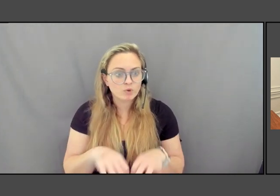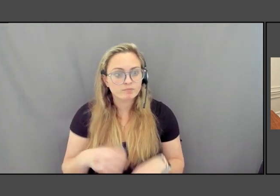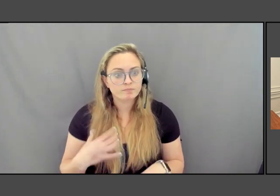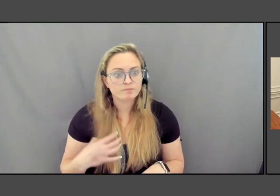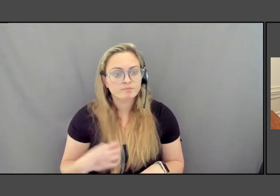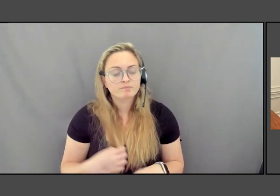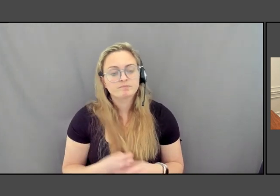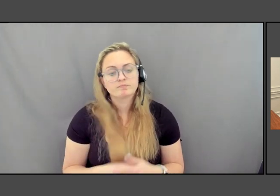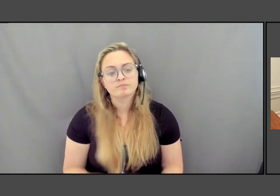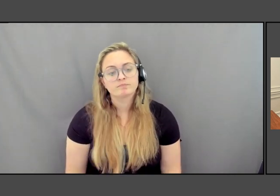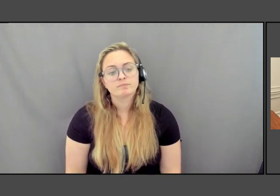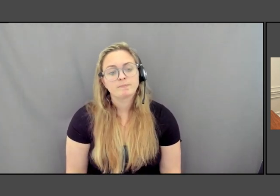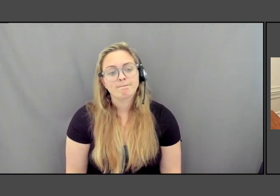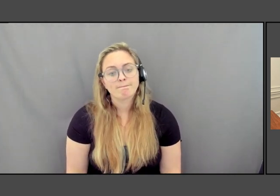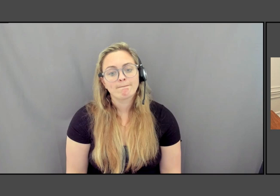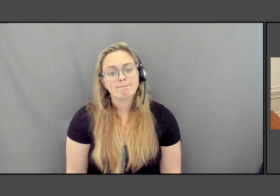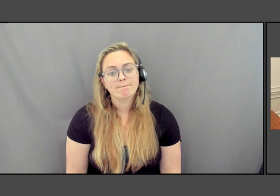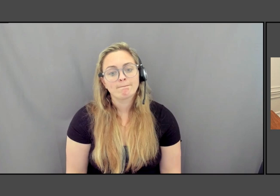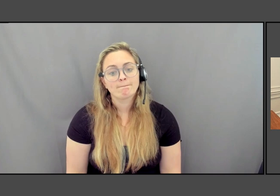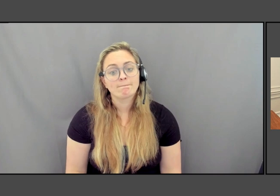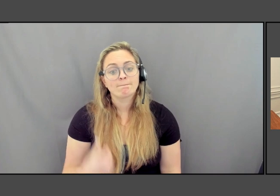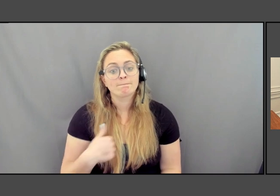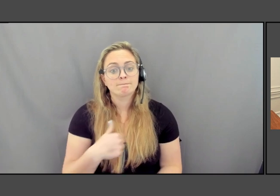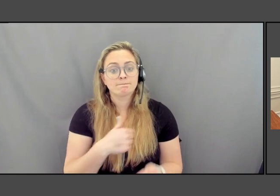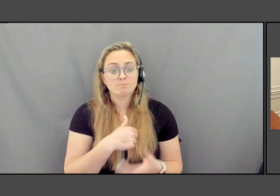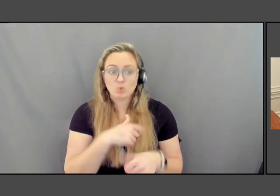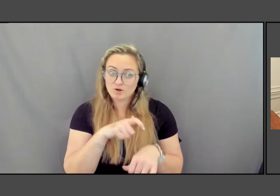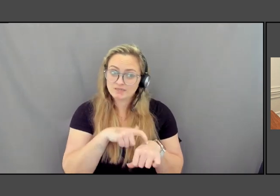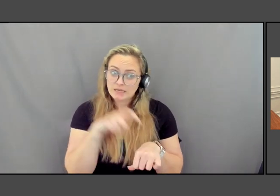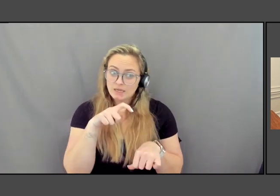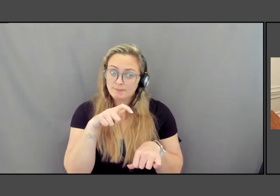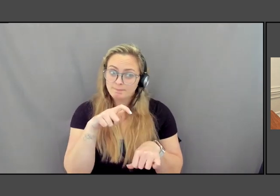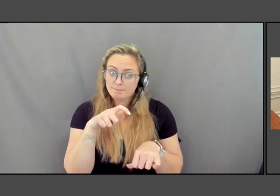Well, we are at time and we could keep going.